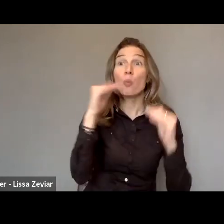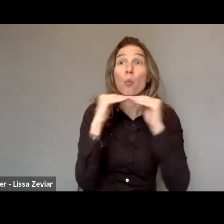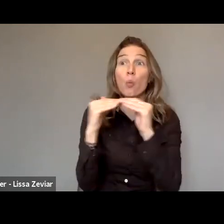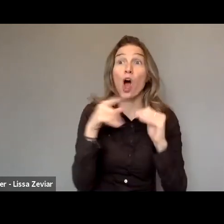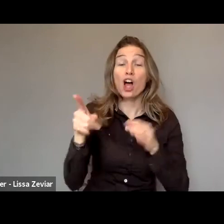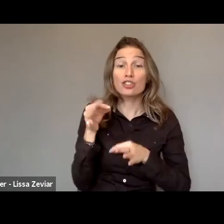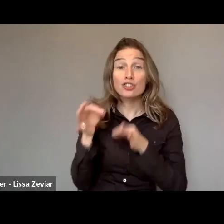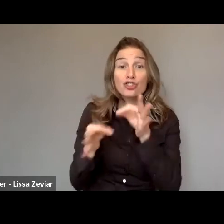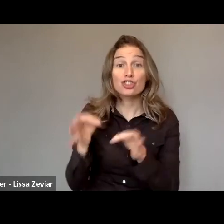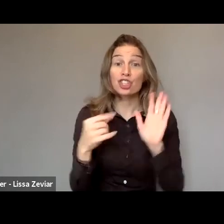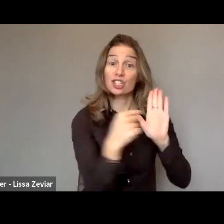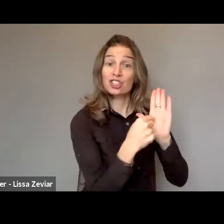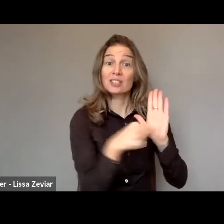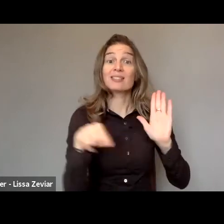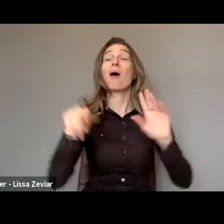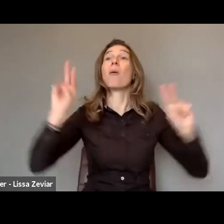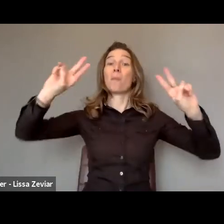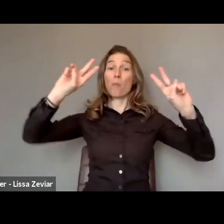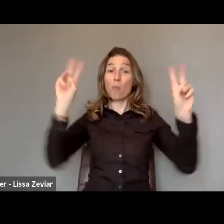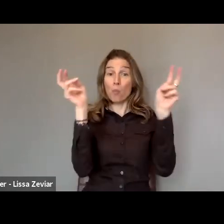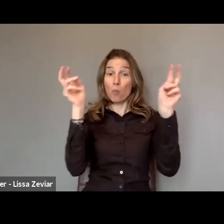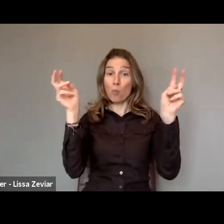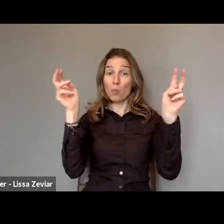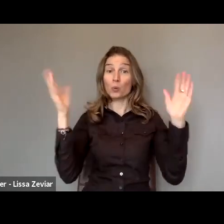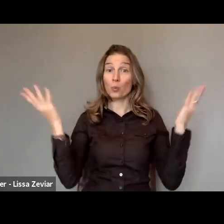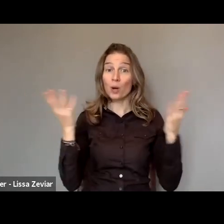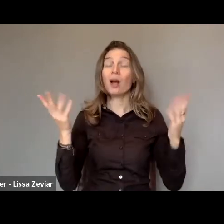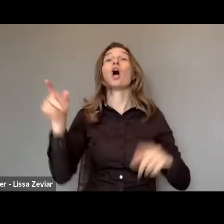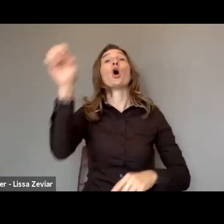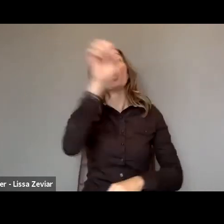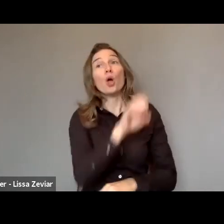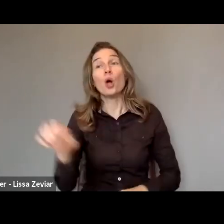that the motto of the strategy was we want a Europe for women and girls,